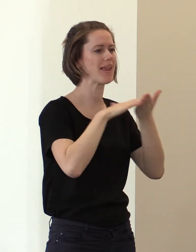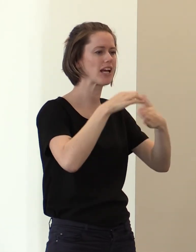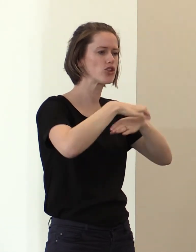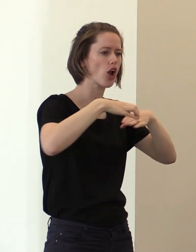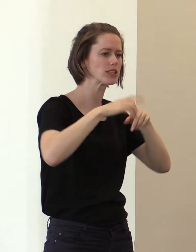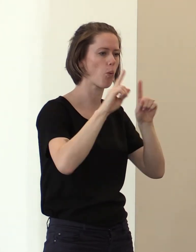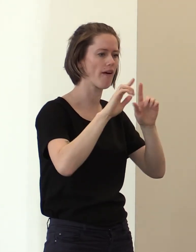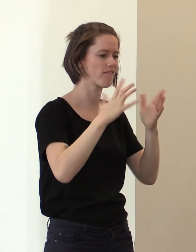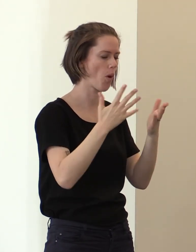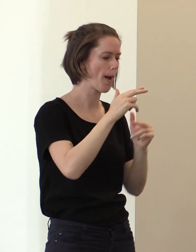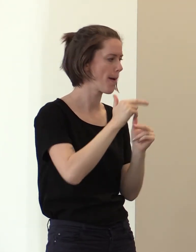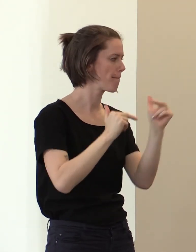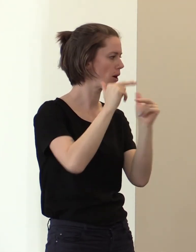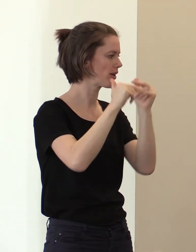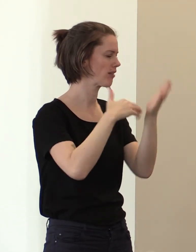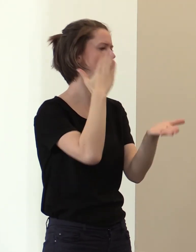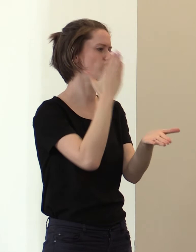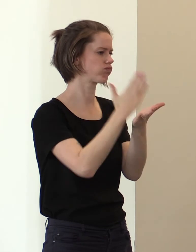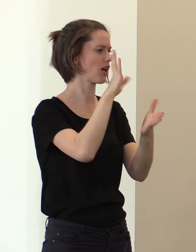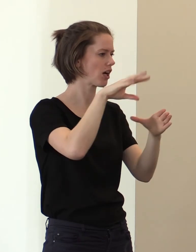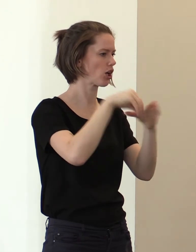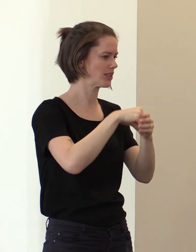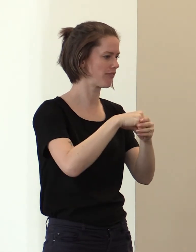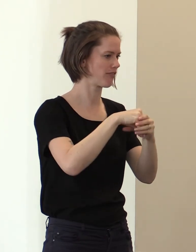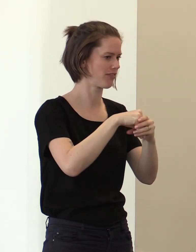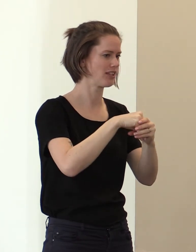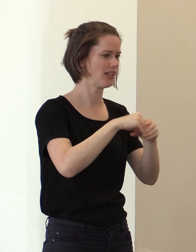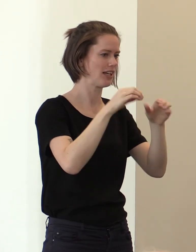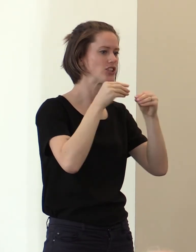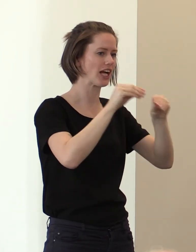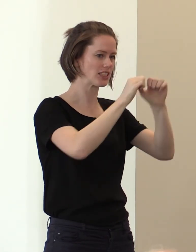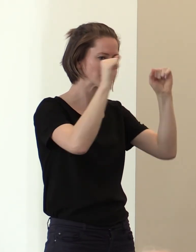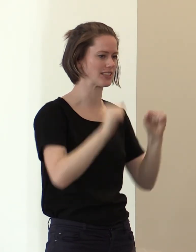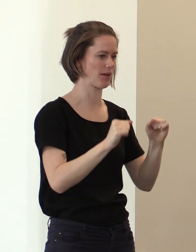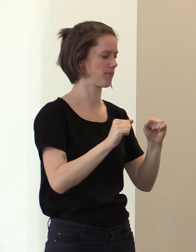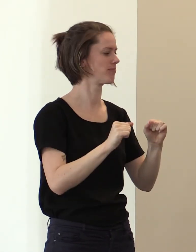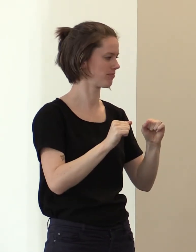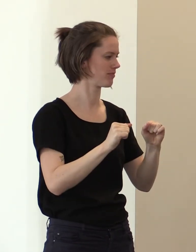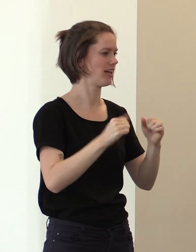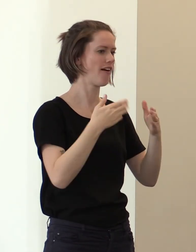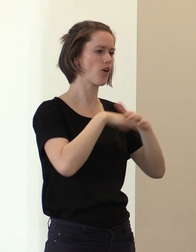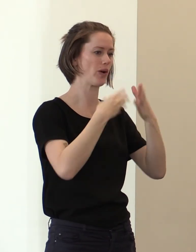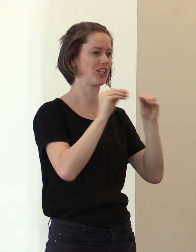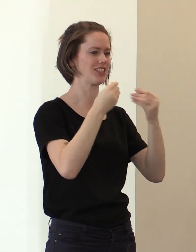building a genuinely inclusive education system for full participation for everyone.